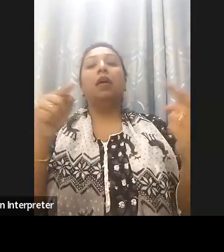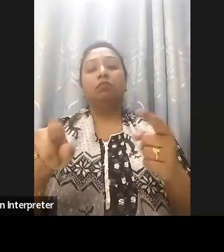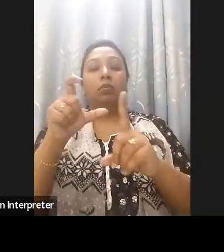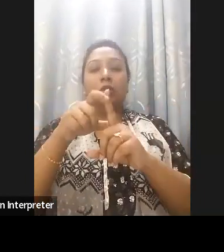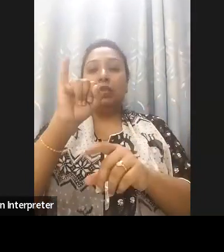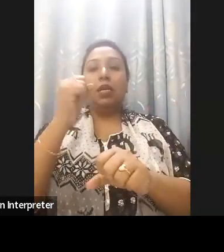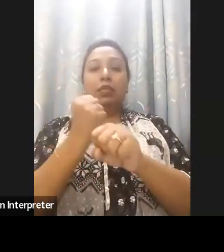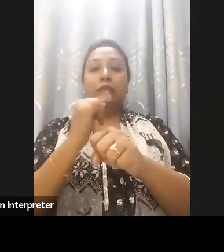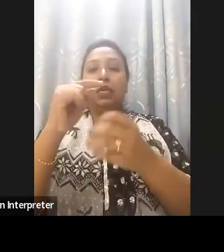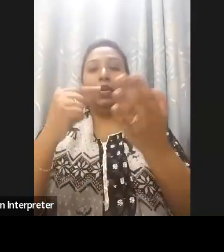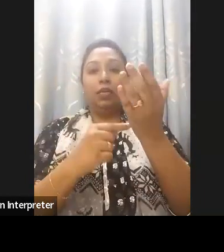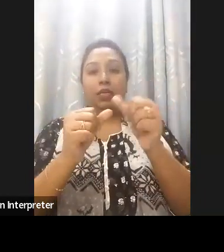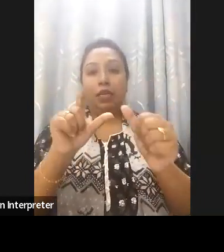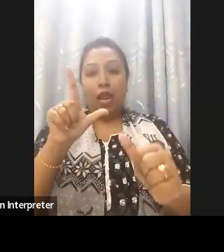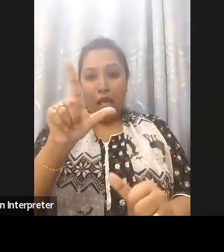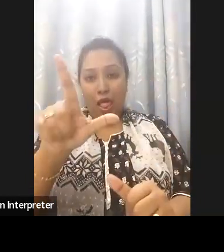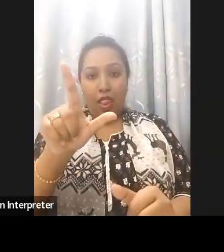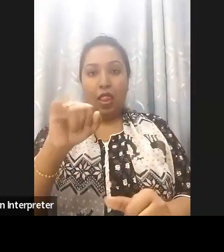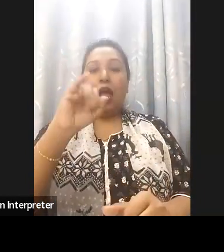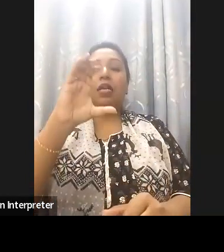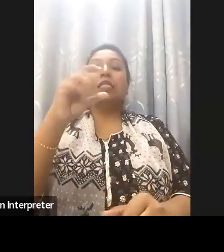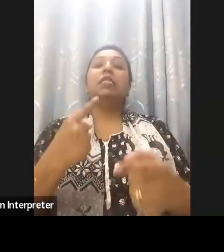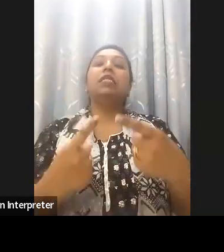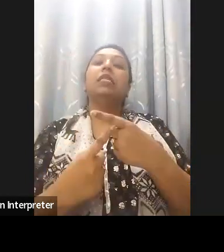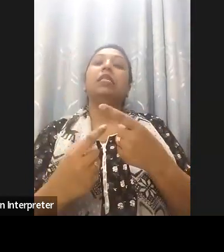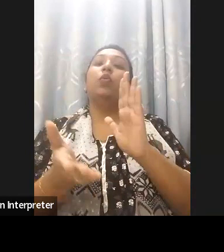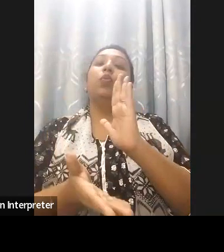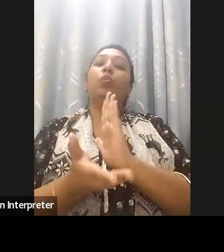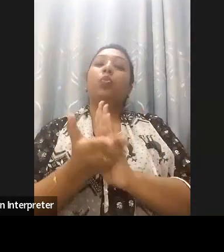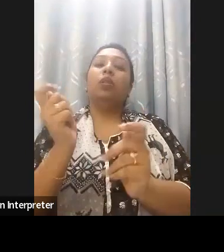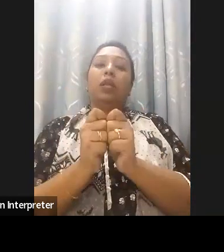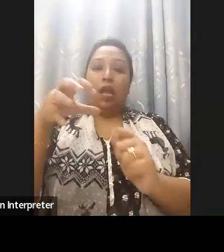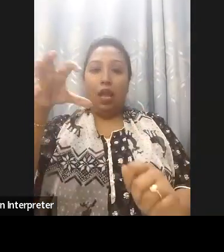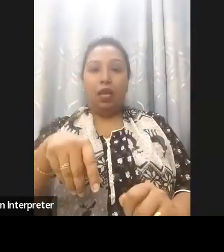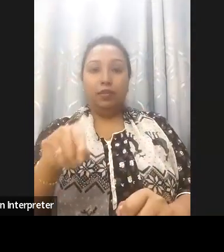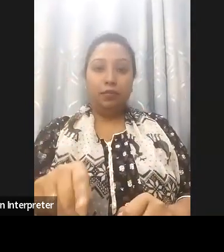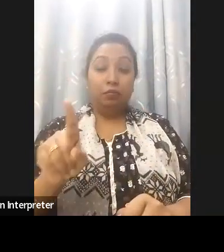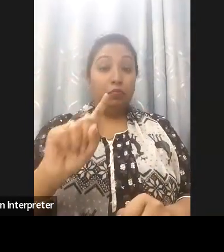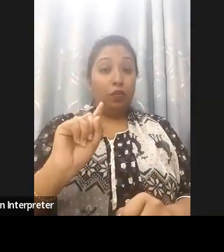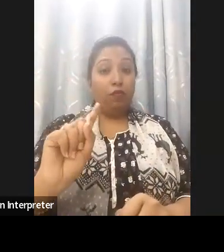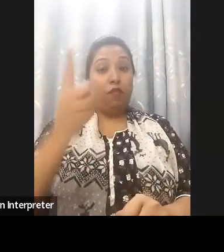ICT for development and also he's the key visionary, one of the key visionaries